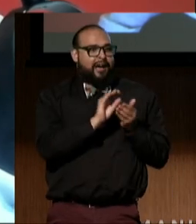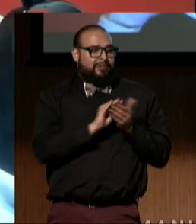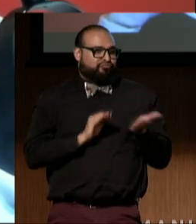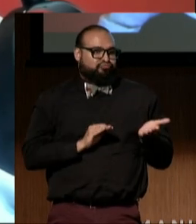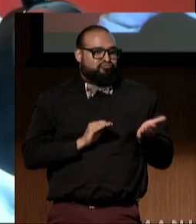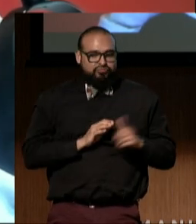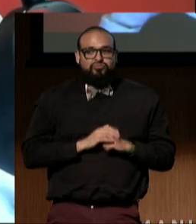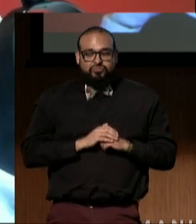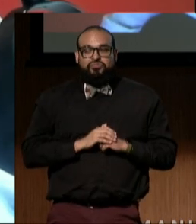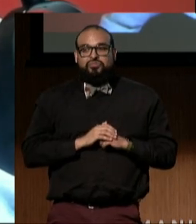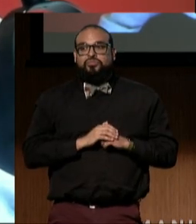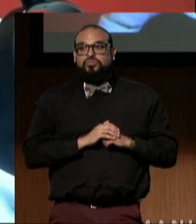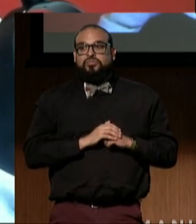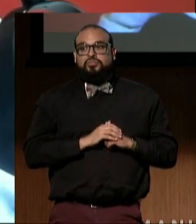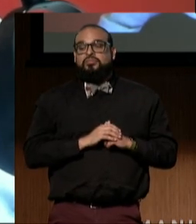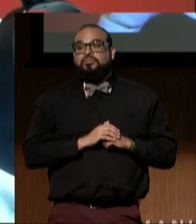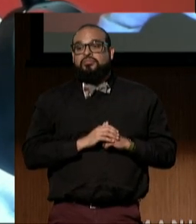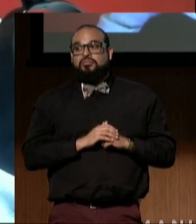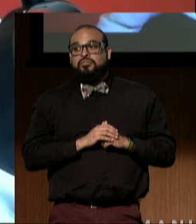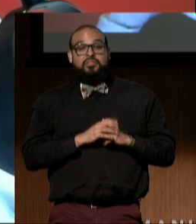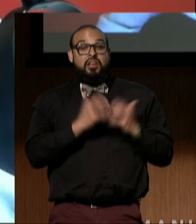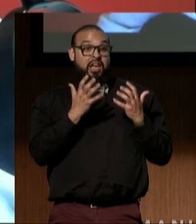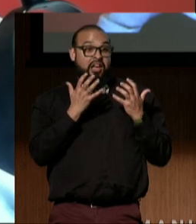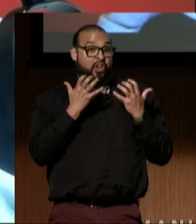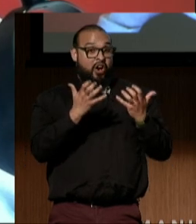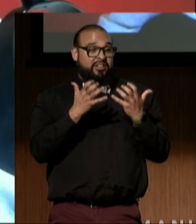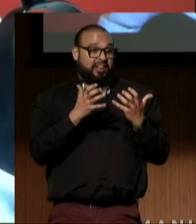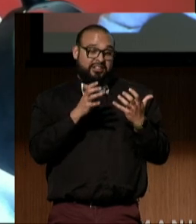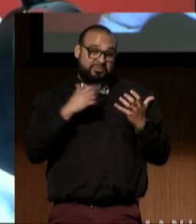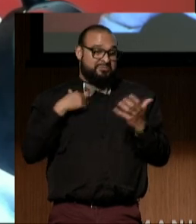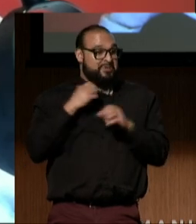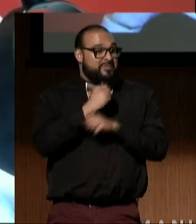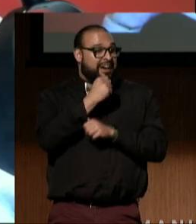and we wound up winning the Audience Award for documentary.